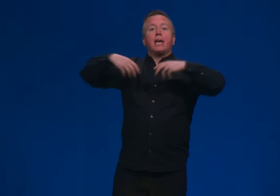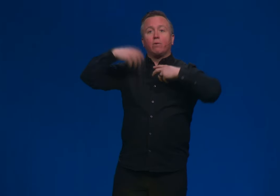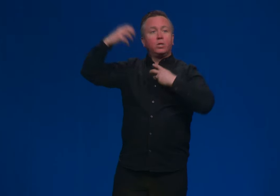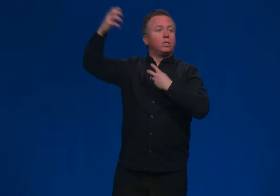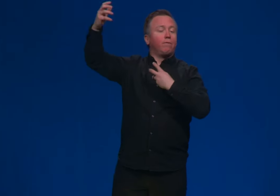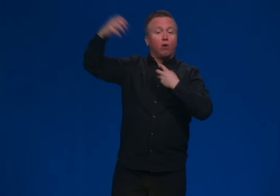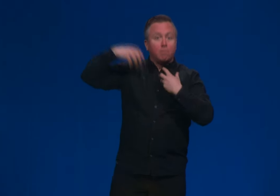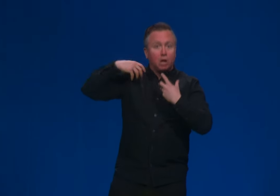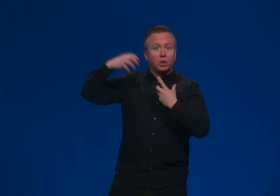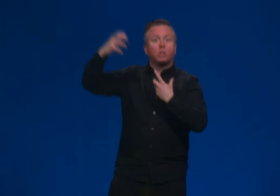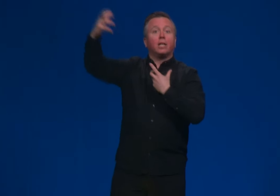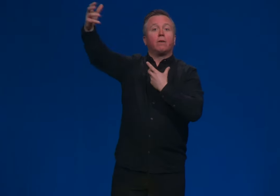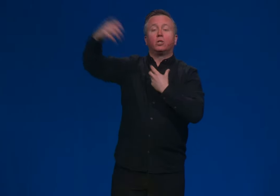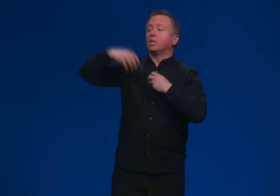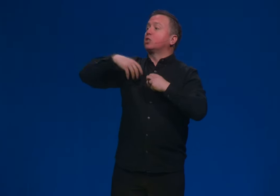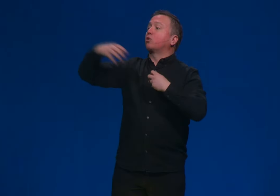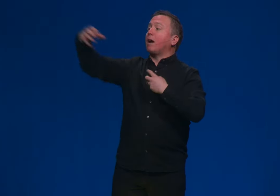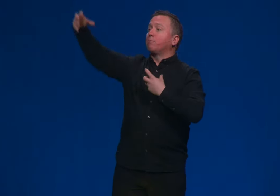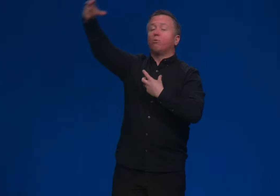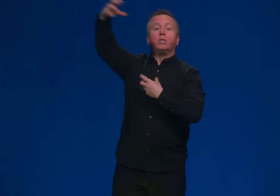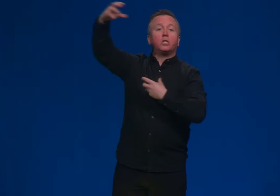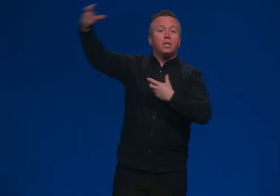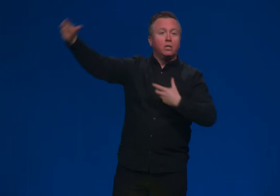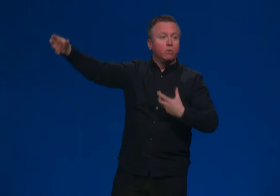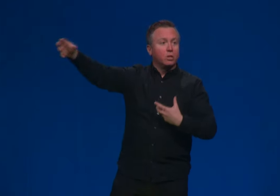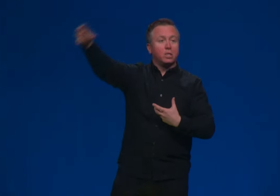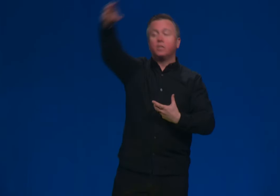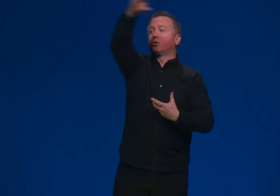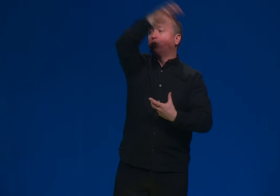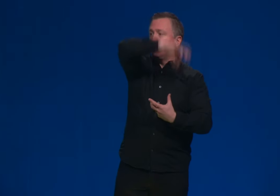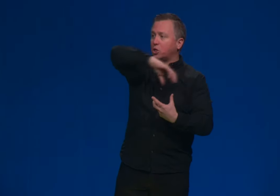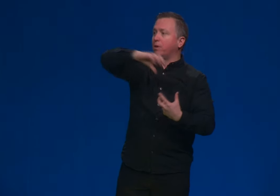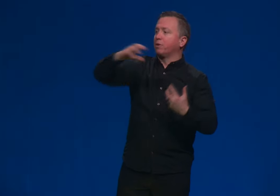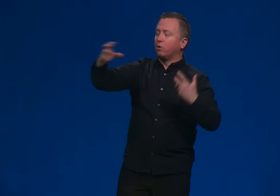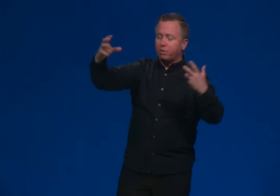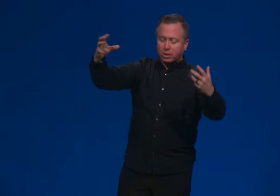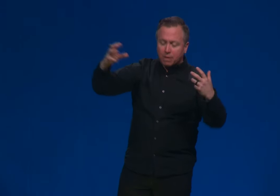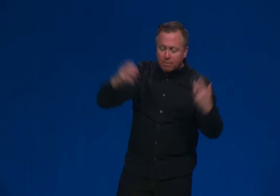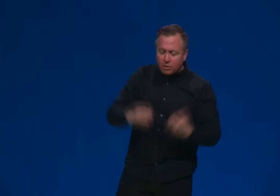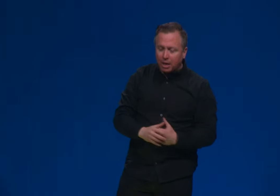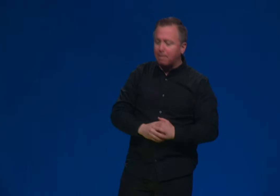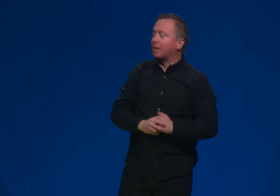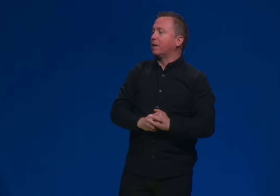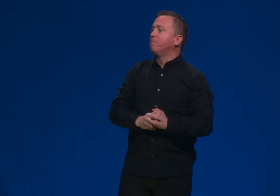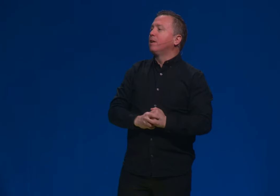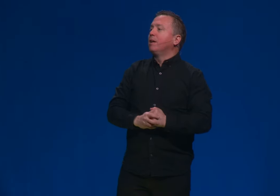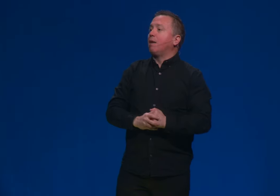language, phenomenological language that describes what we see. You know, the sun's rotation around the Earth is how they would have said it back then.